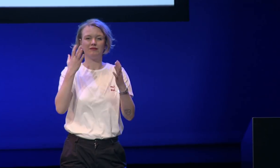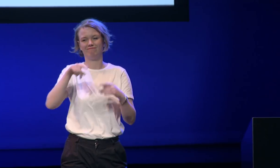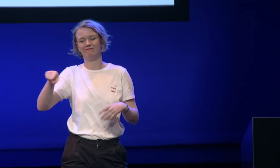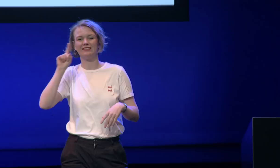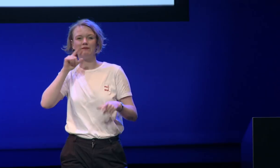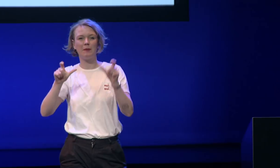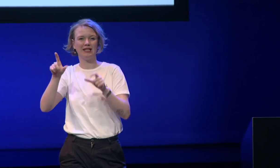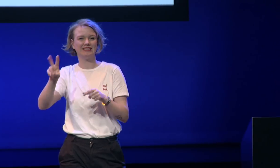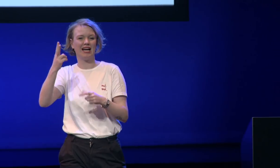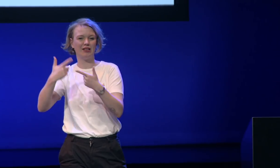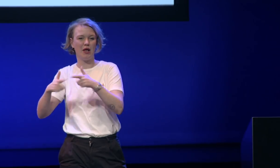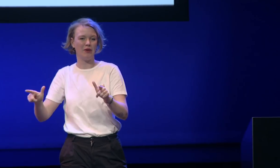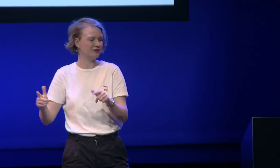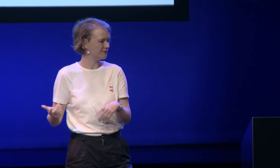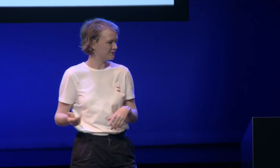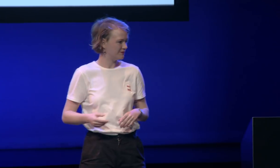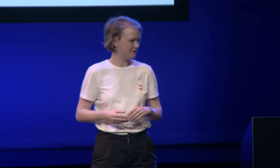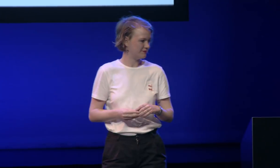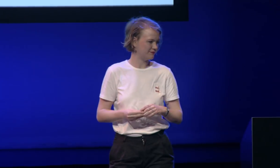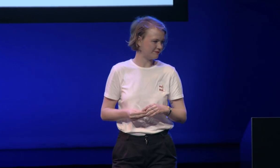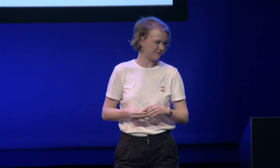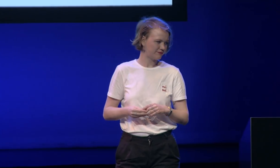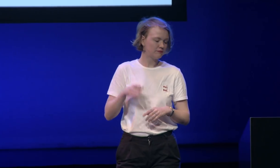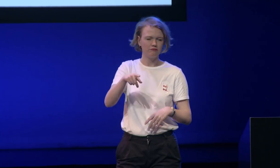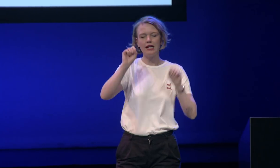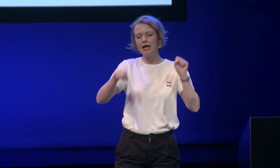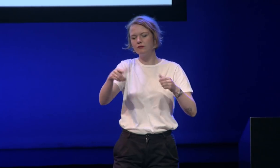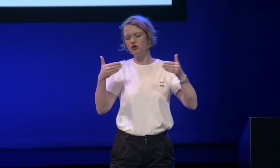language of a country is spoken language is for many deaf people their second